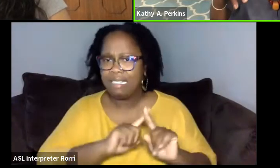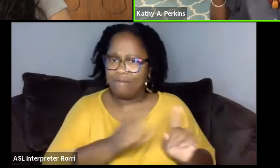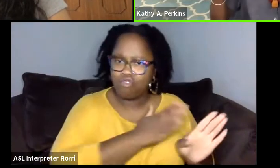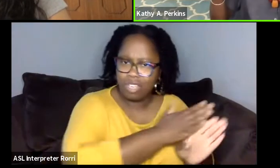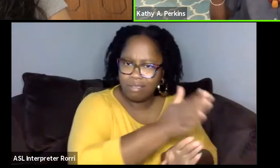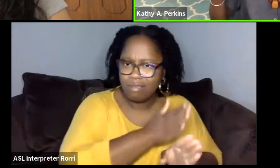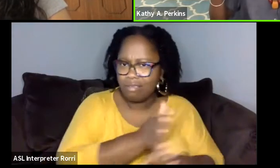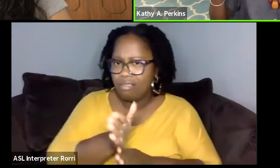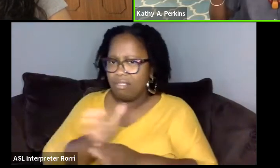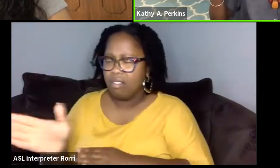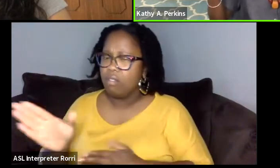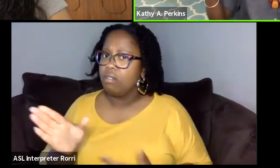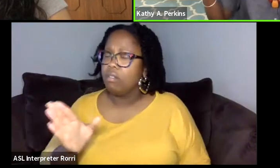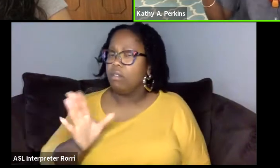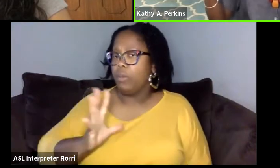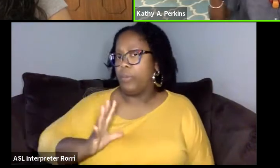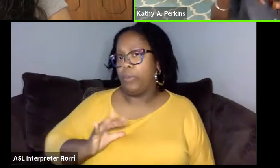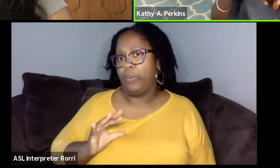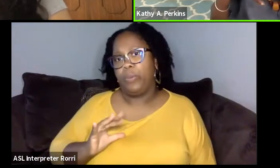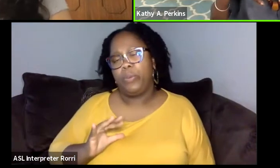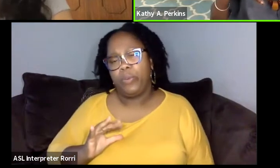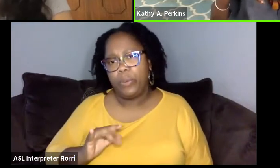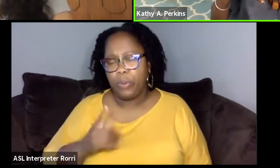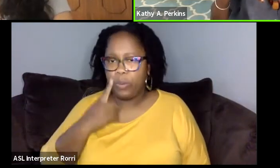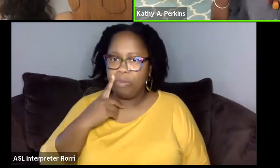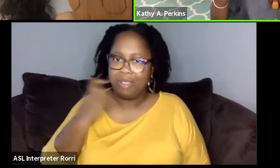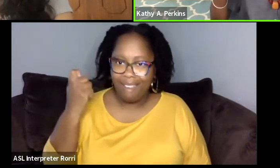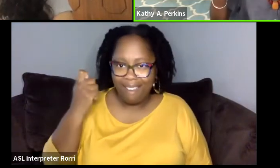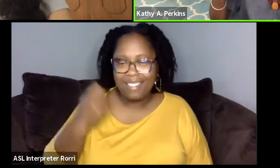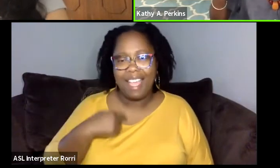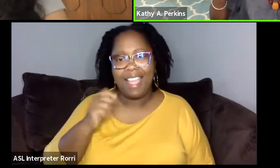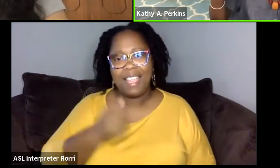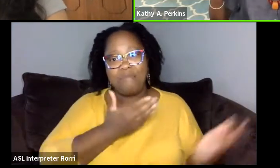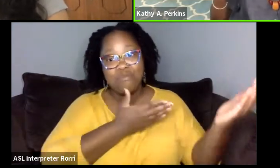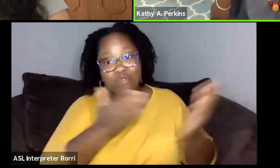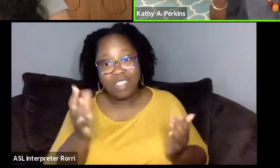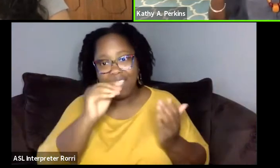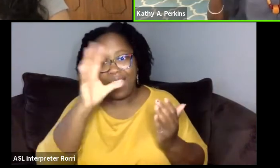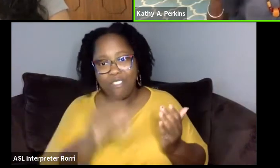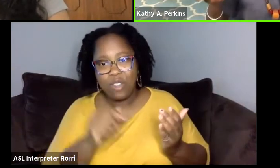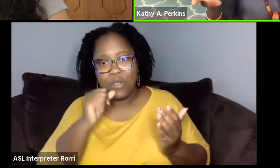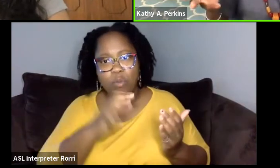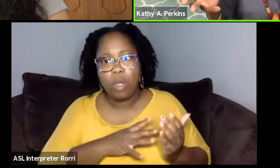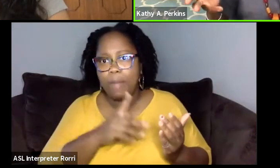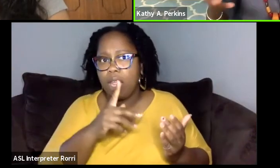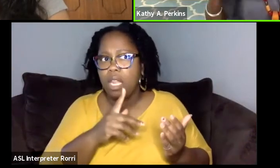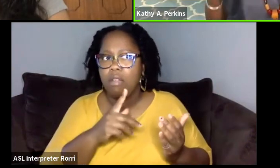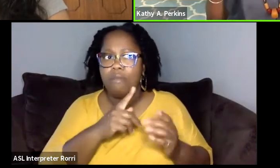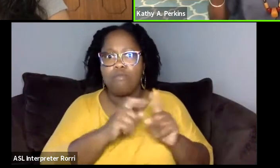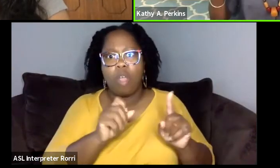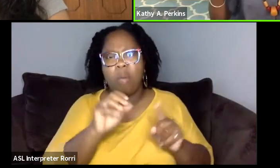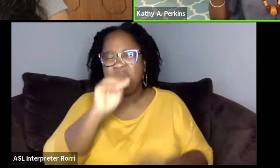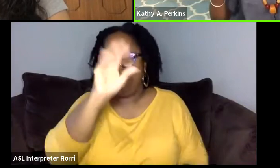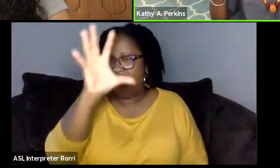because I was able to bring African women from across the continent who had never met each other. And I never thought about that.